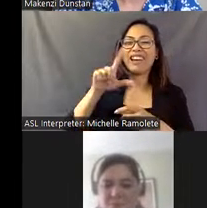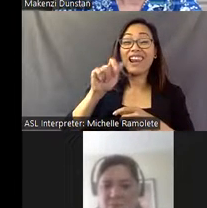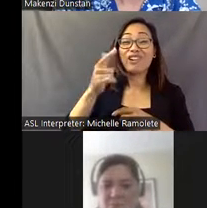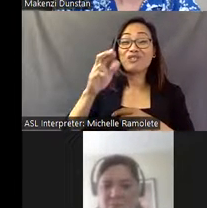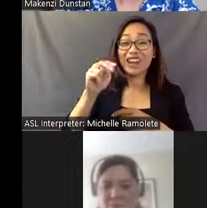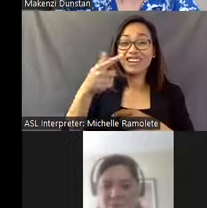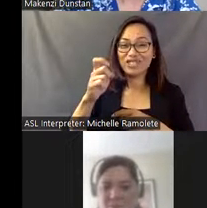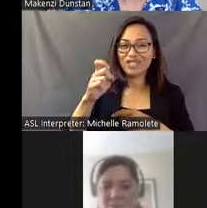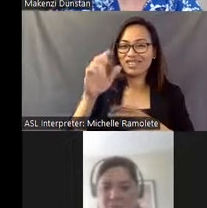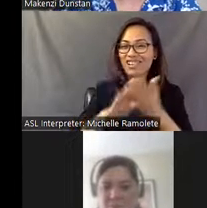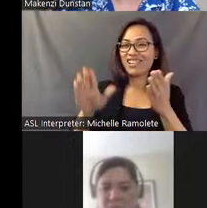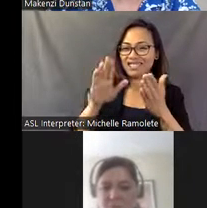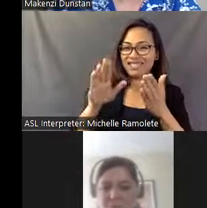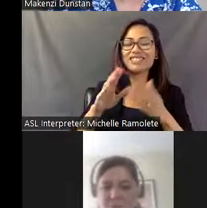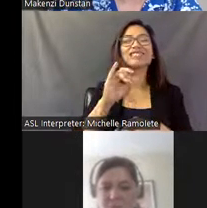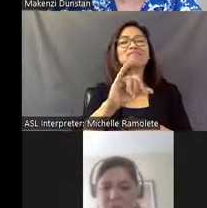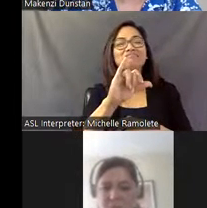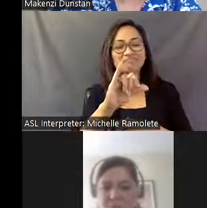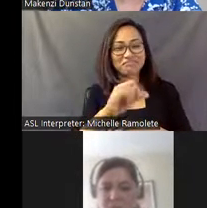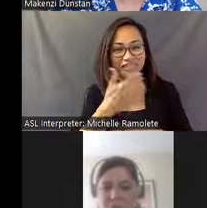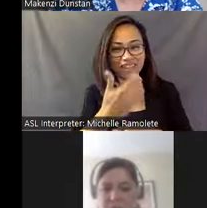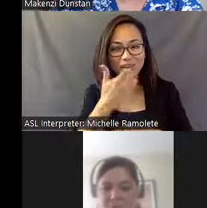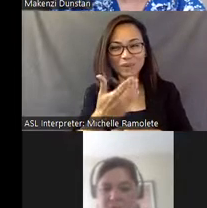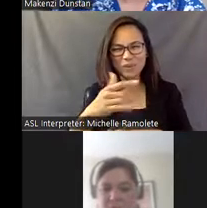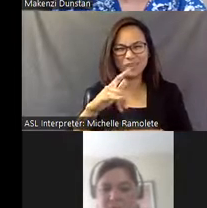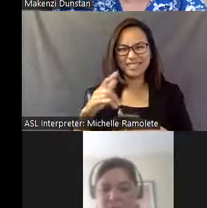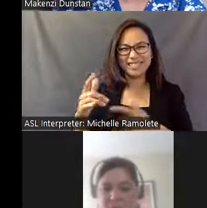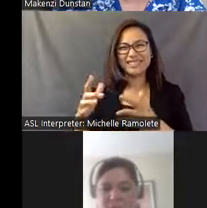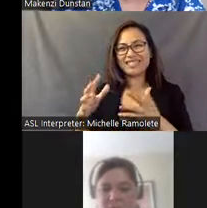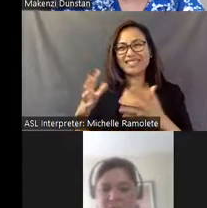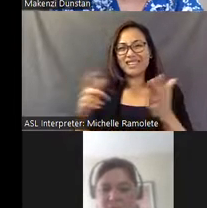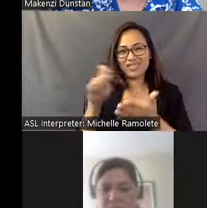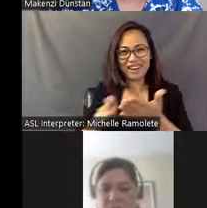[Makenzi] Got it, thank you. So there there's quite a bit of writing out there to reference and...